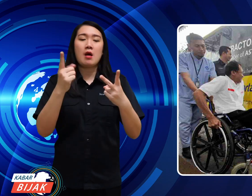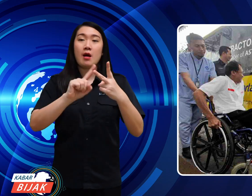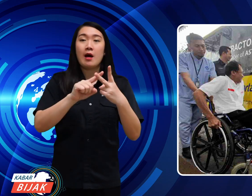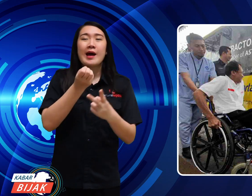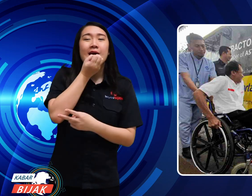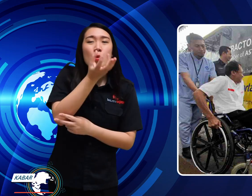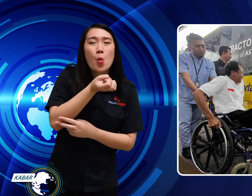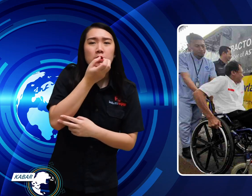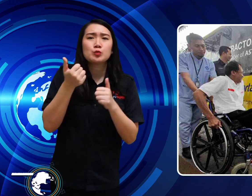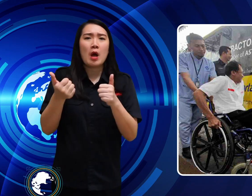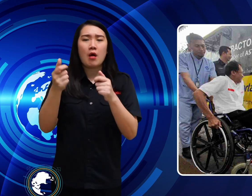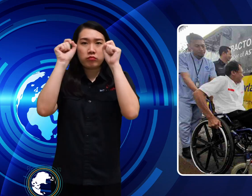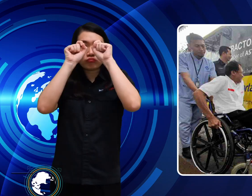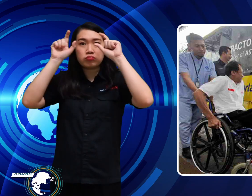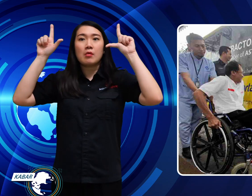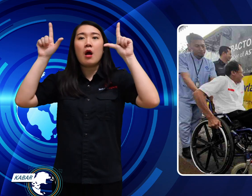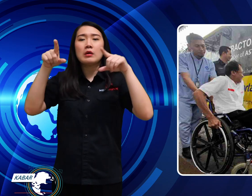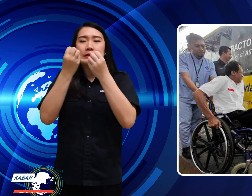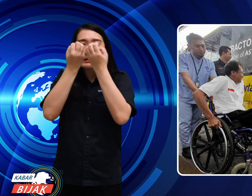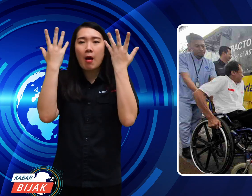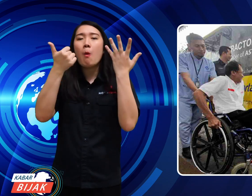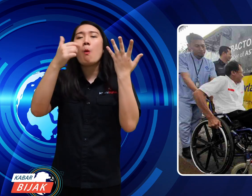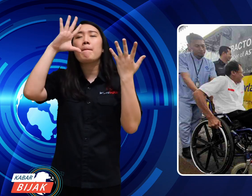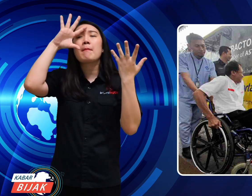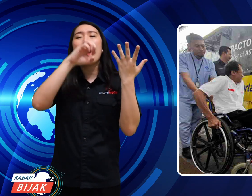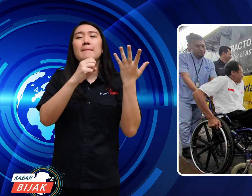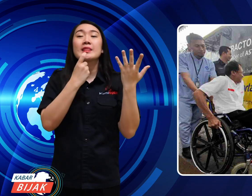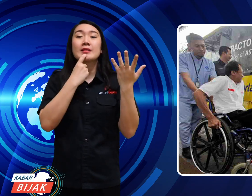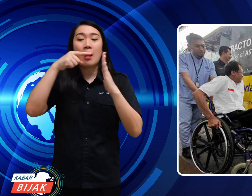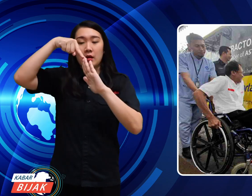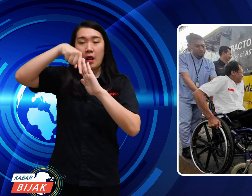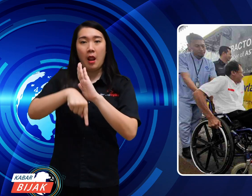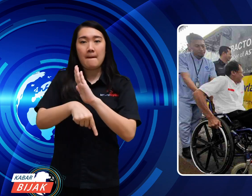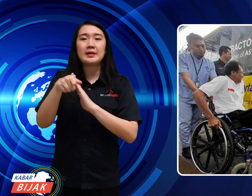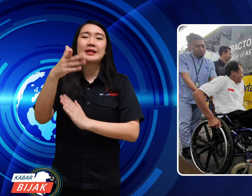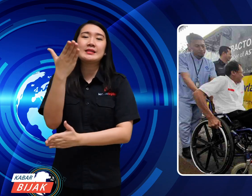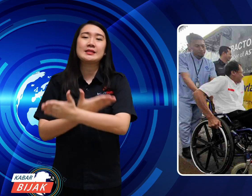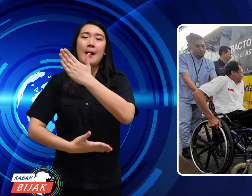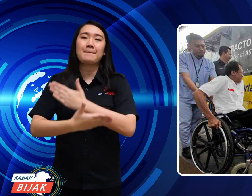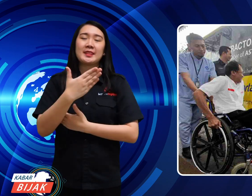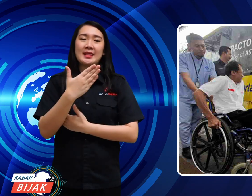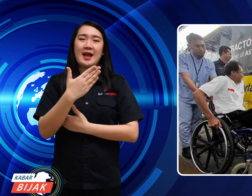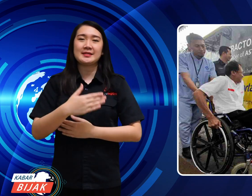education to be aware and understand clear about the world of Disabilities.